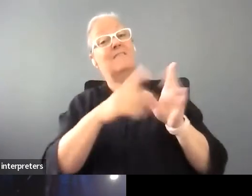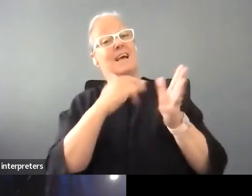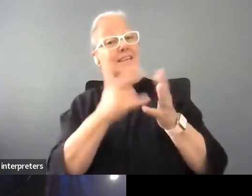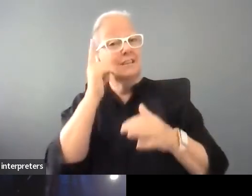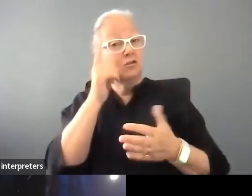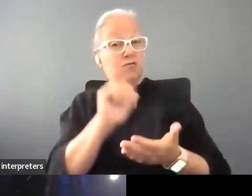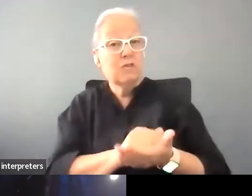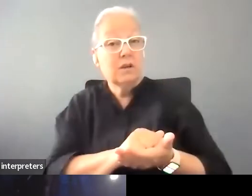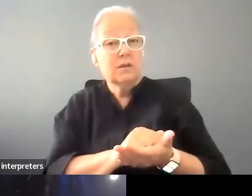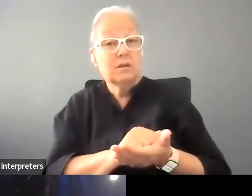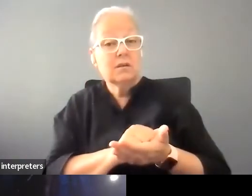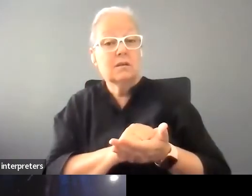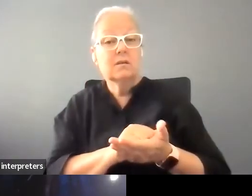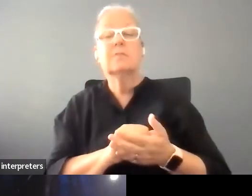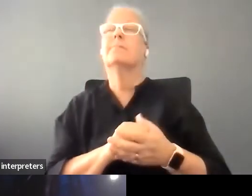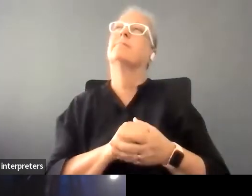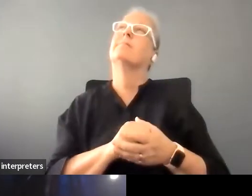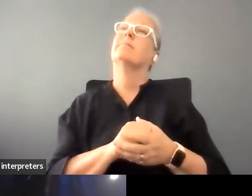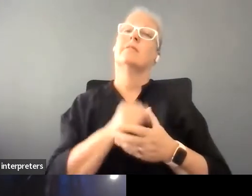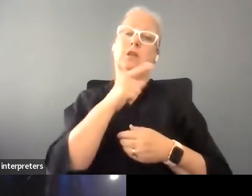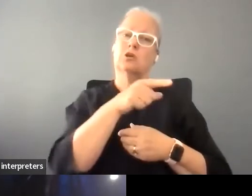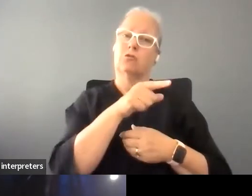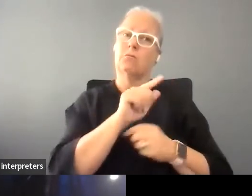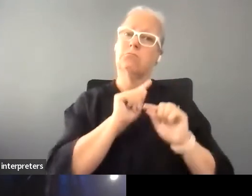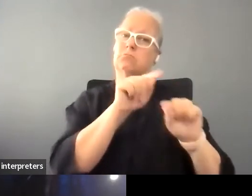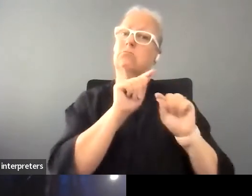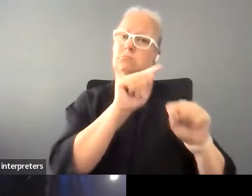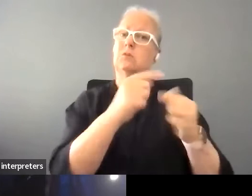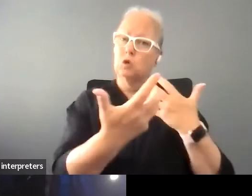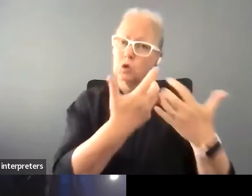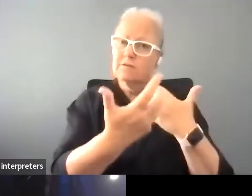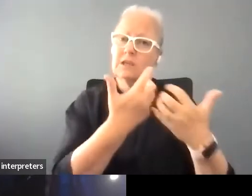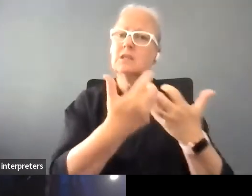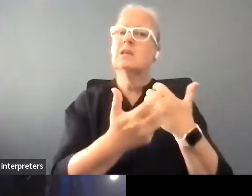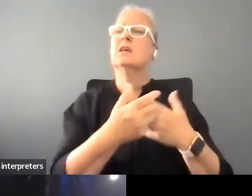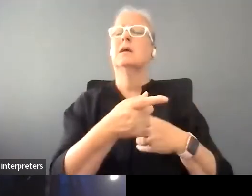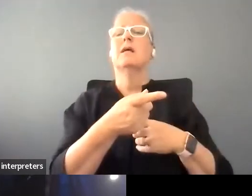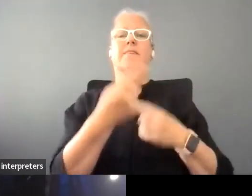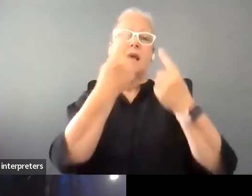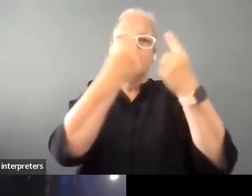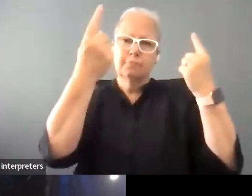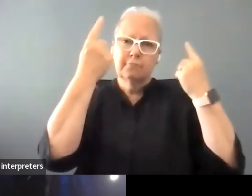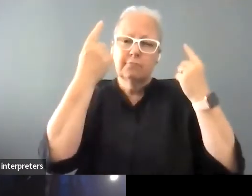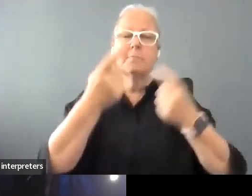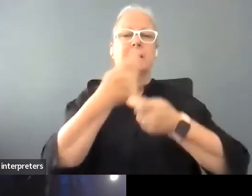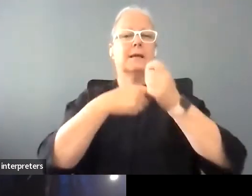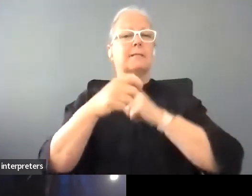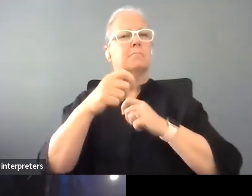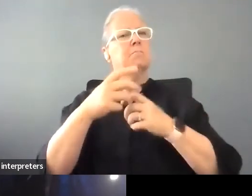She went to university and she became a teacher but yeah I don't